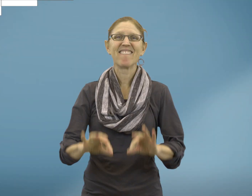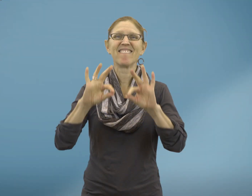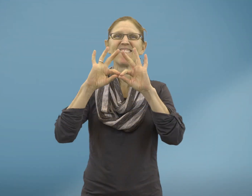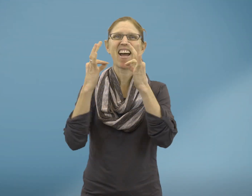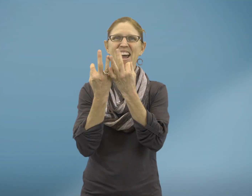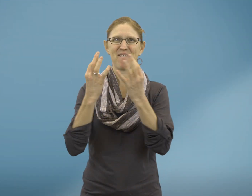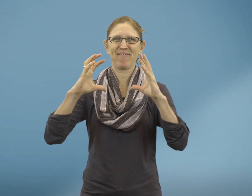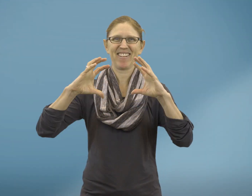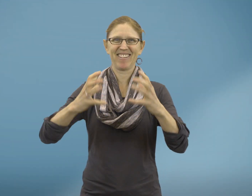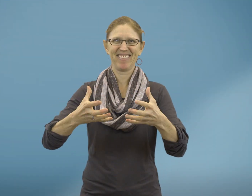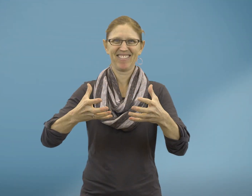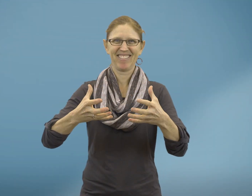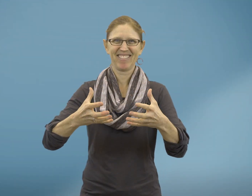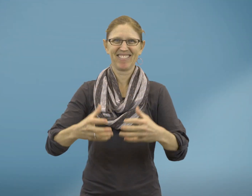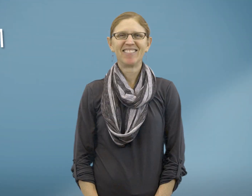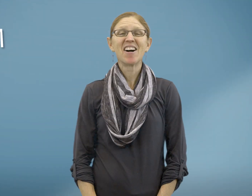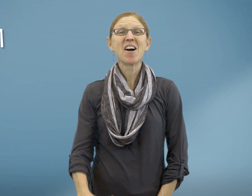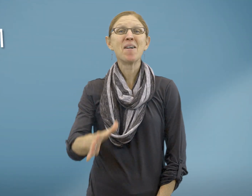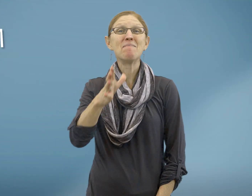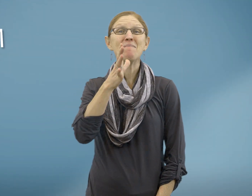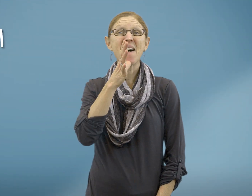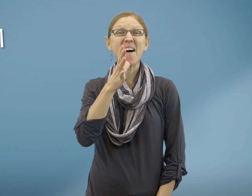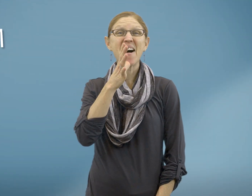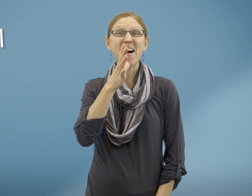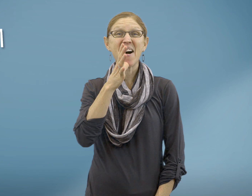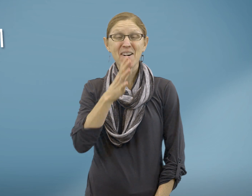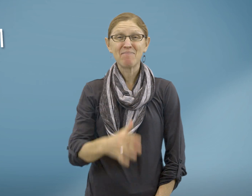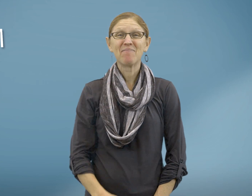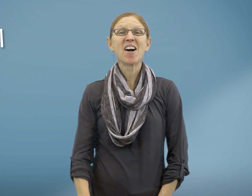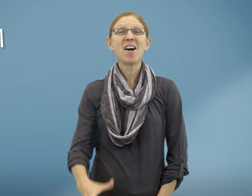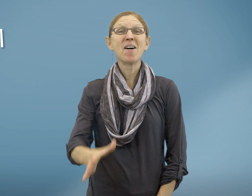Family Mom